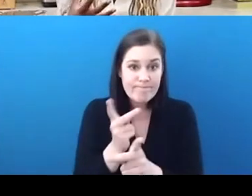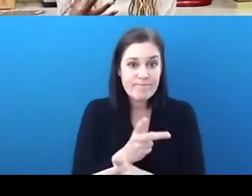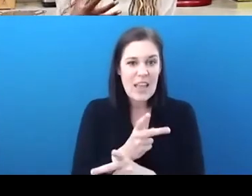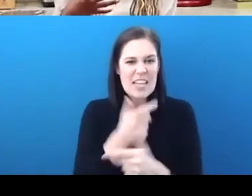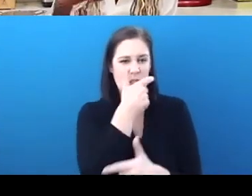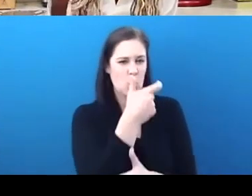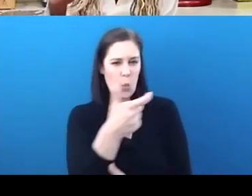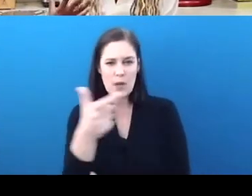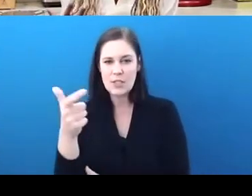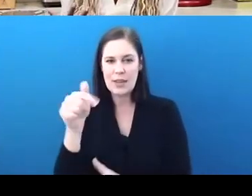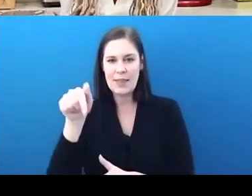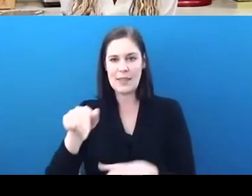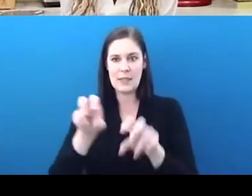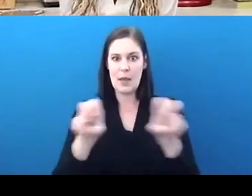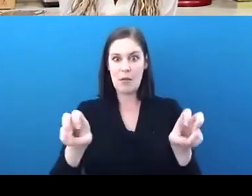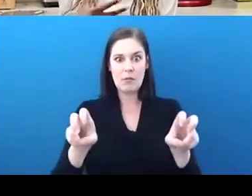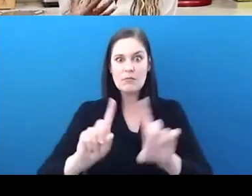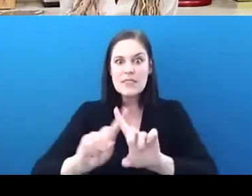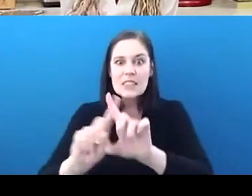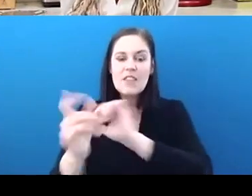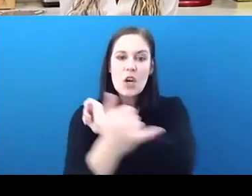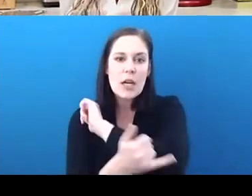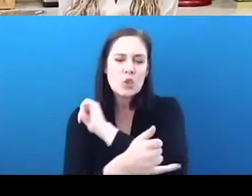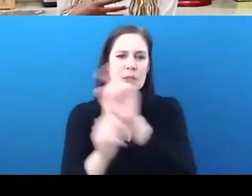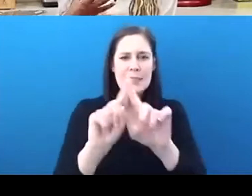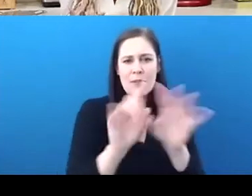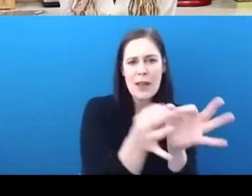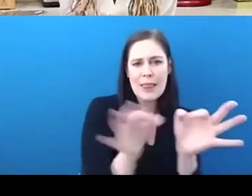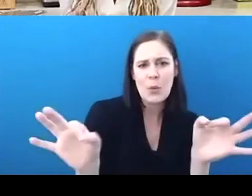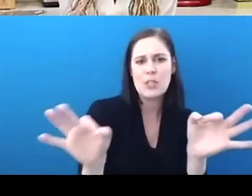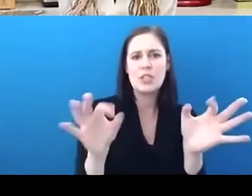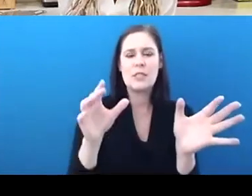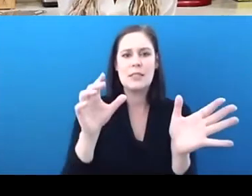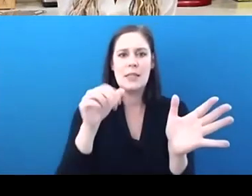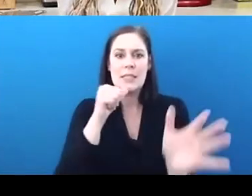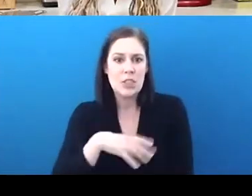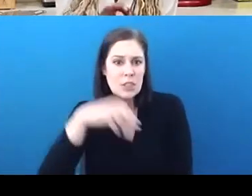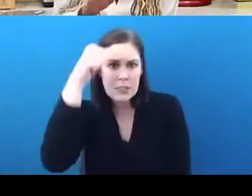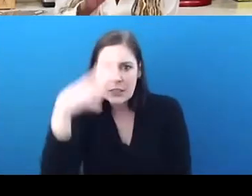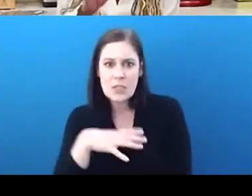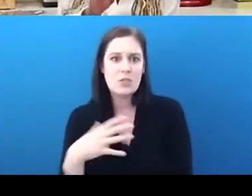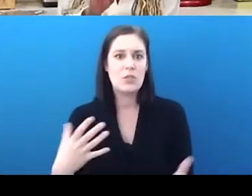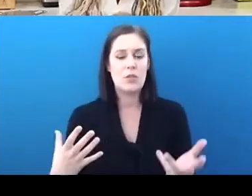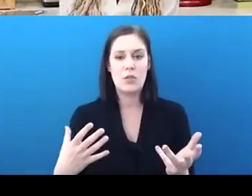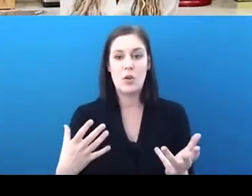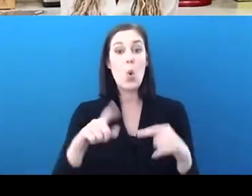from different countries, different languages, genders, when we think about diversity, I think